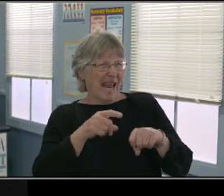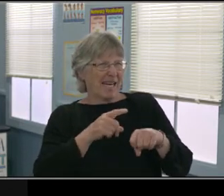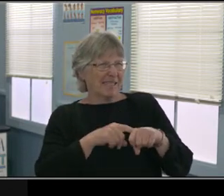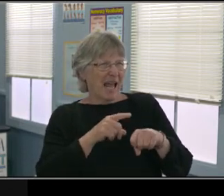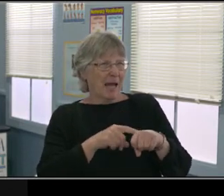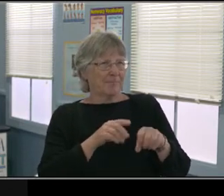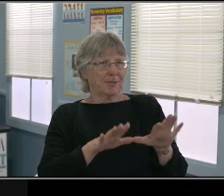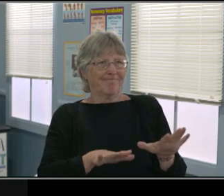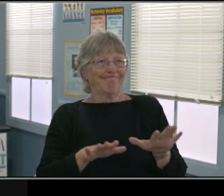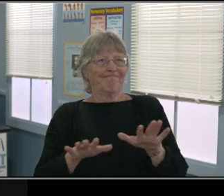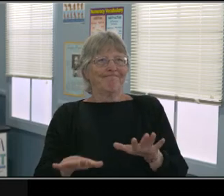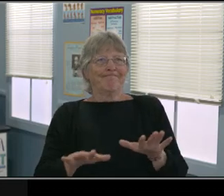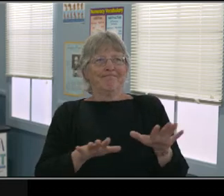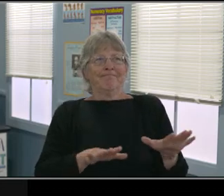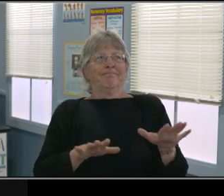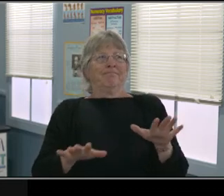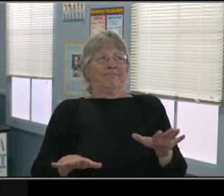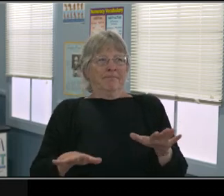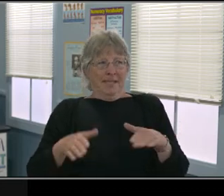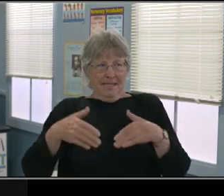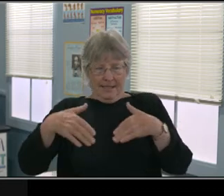Okay. Next slide, please.